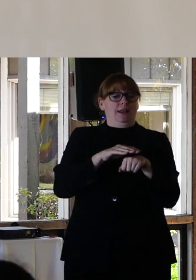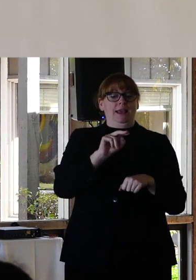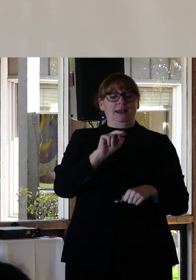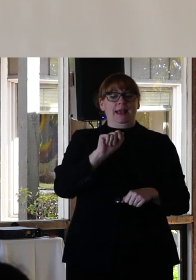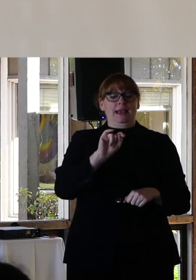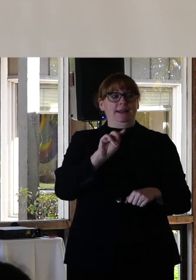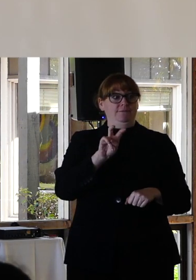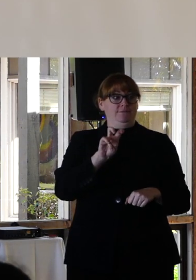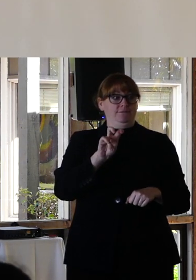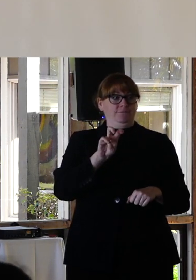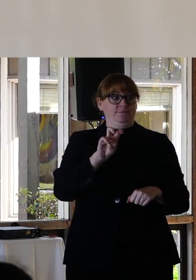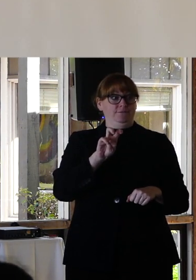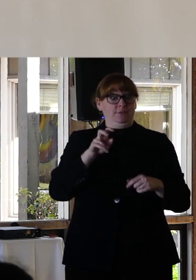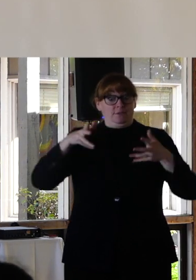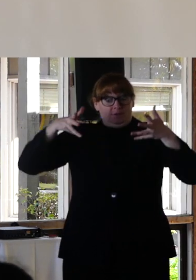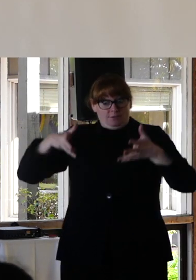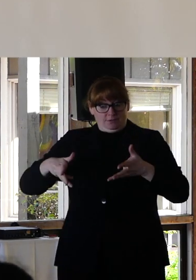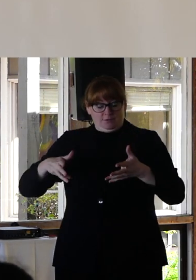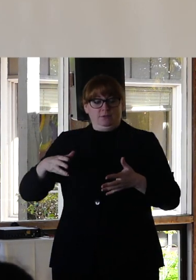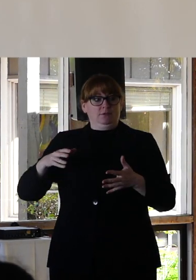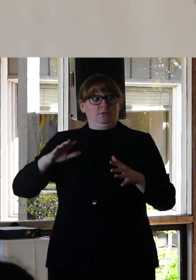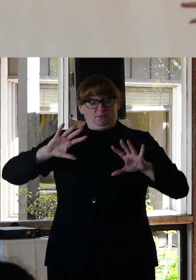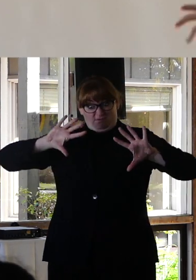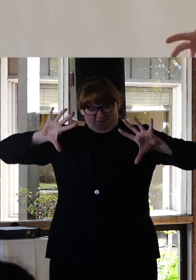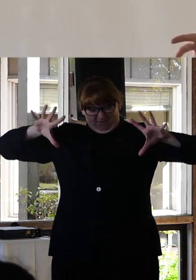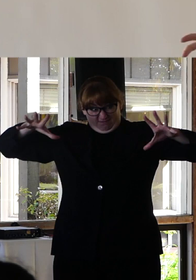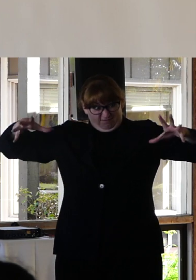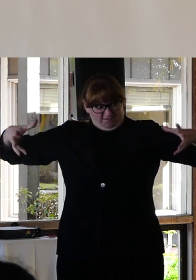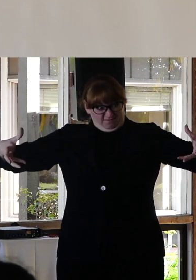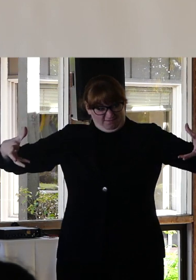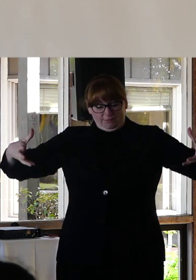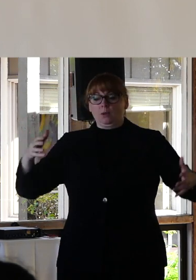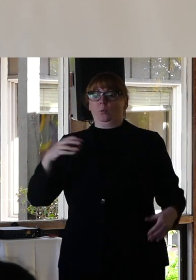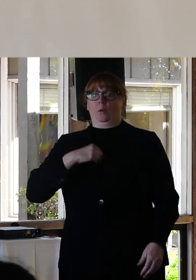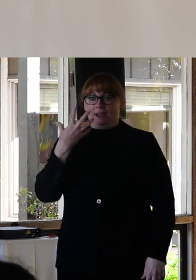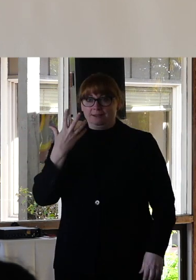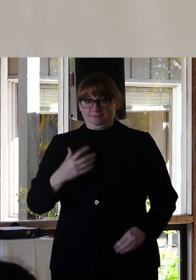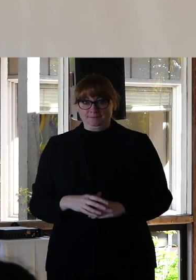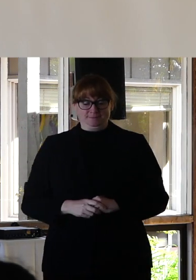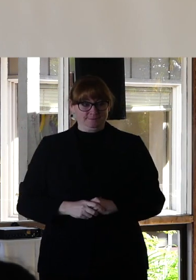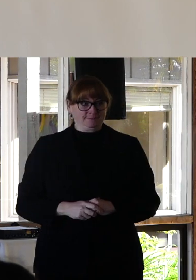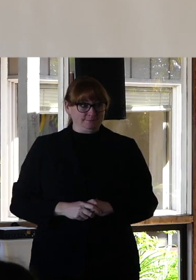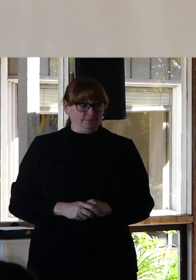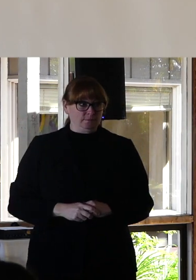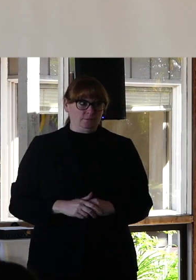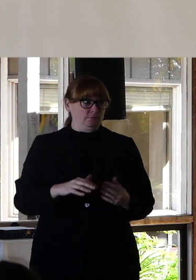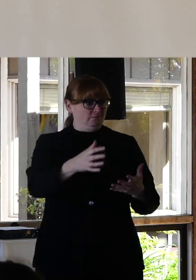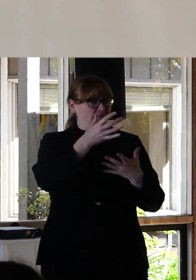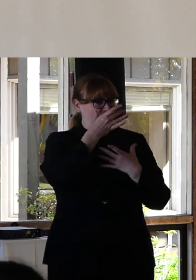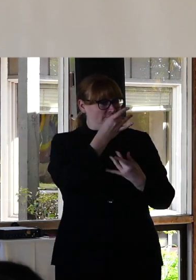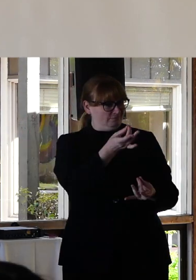The remaining Identify as white. Interestingly, despite being insured by a major provider,